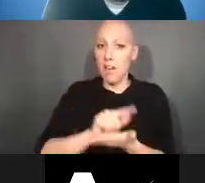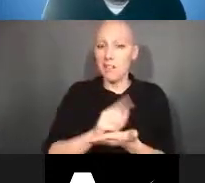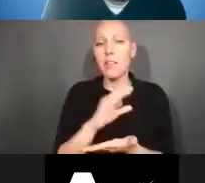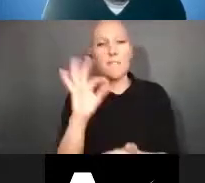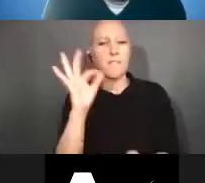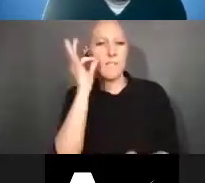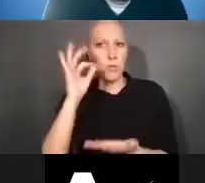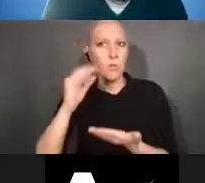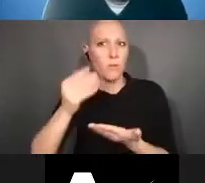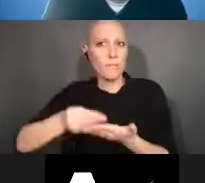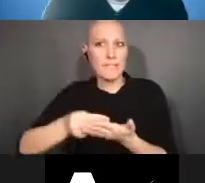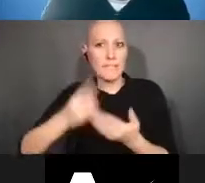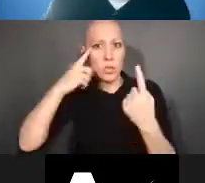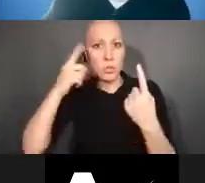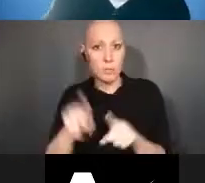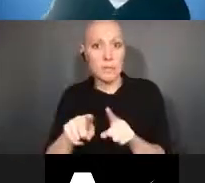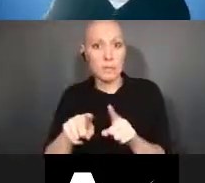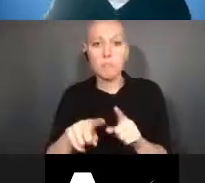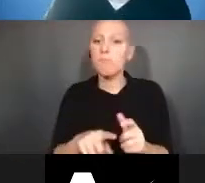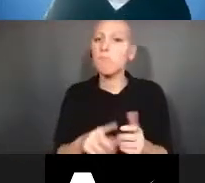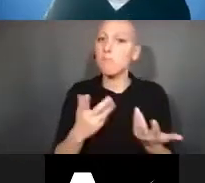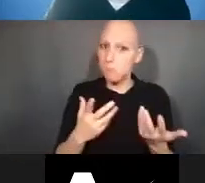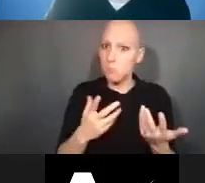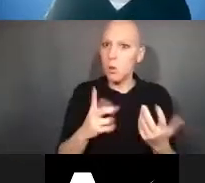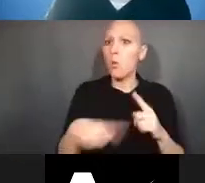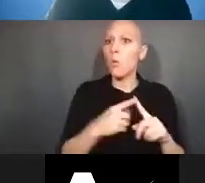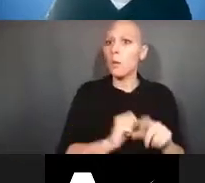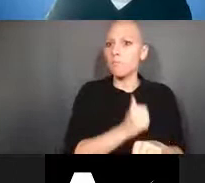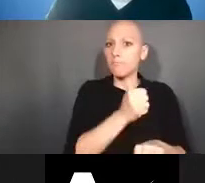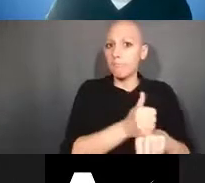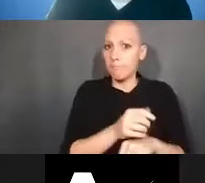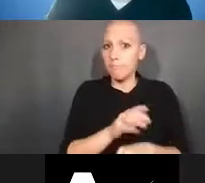primarily as an economic stimulus.